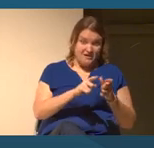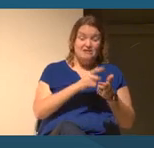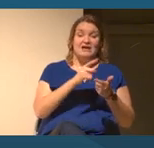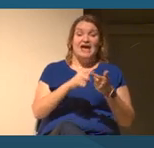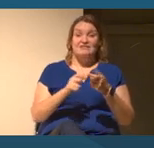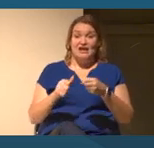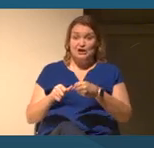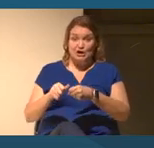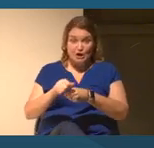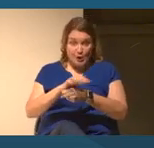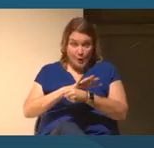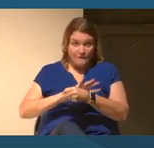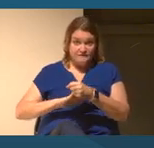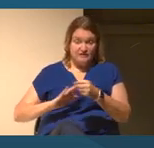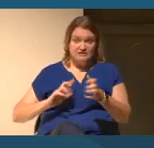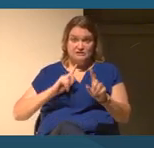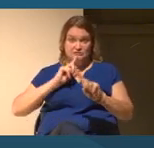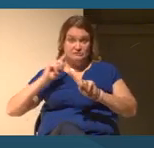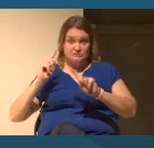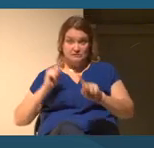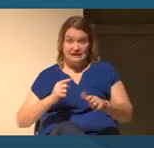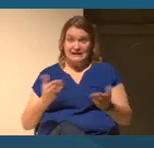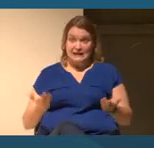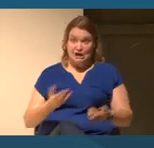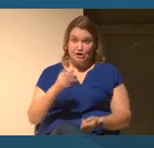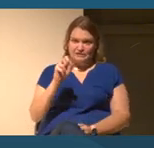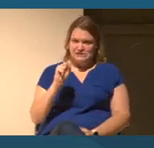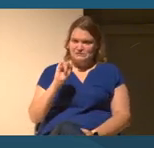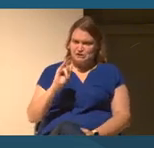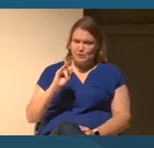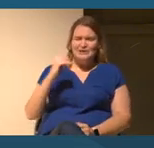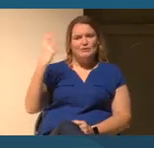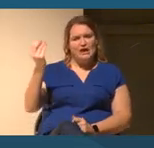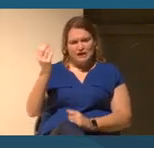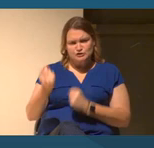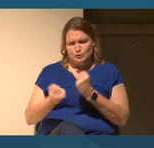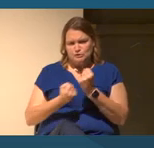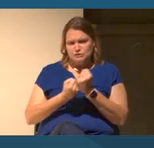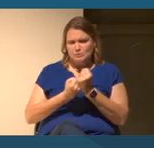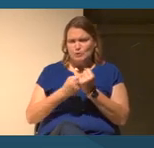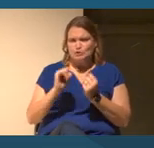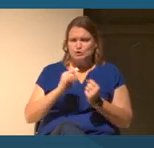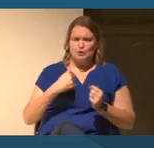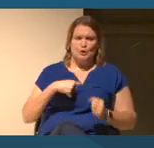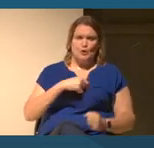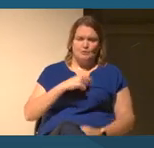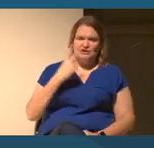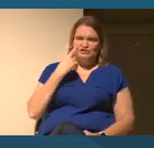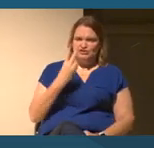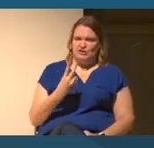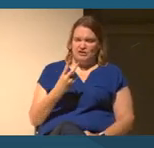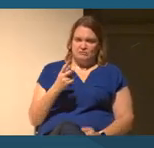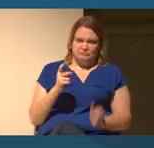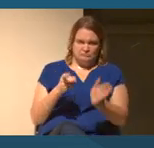and with external support, saw that there was a pressing need to make this really not